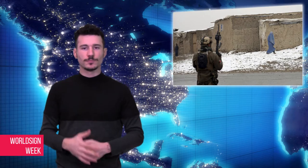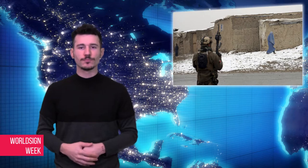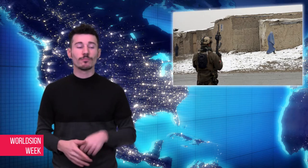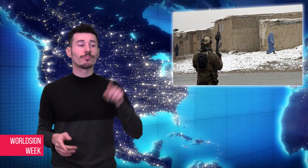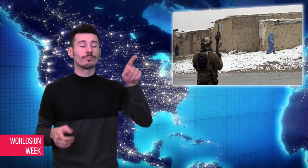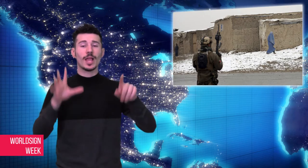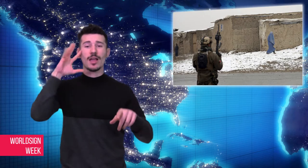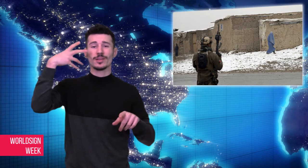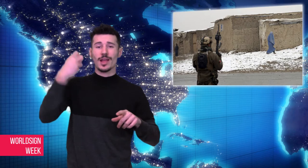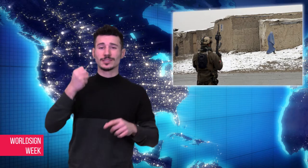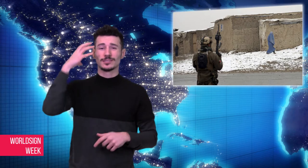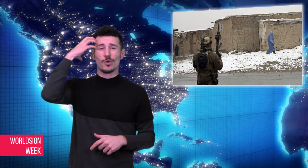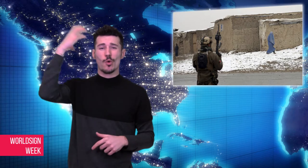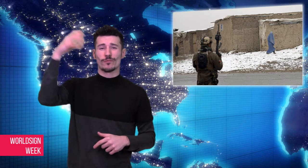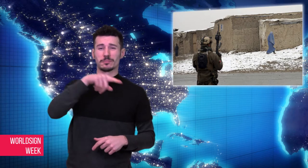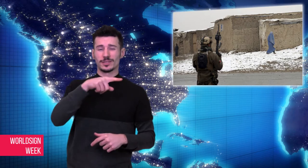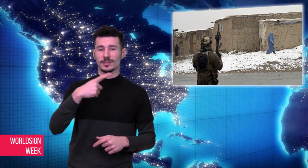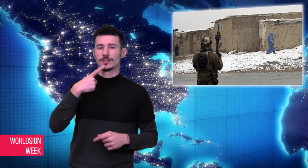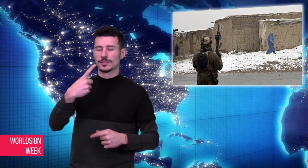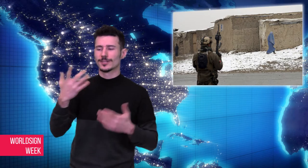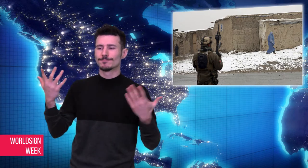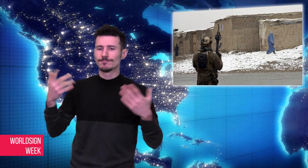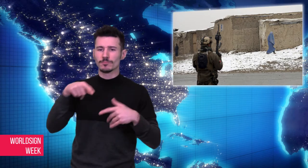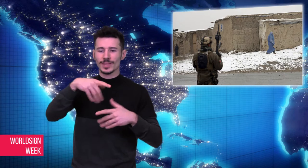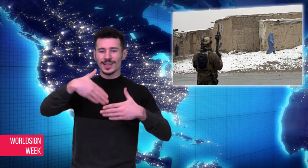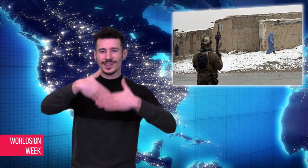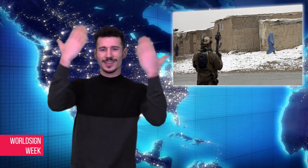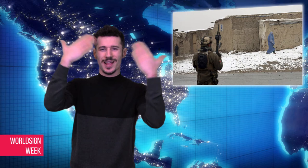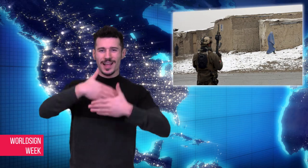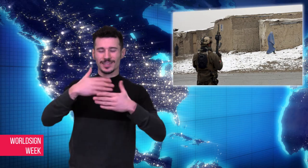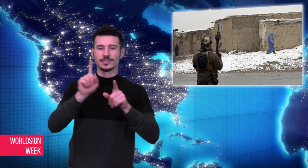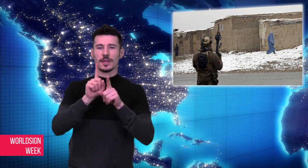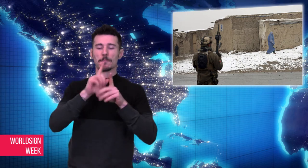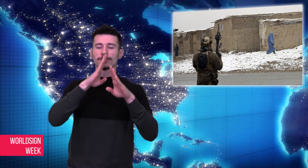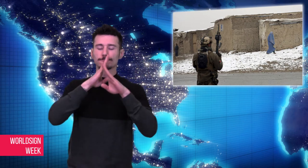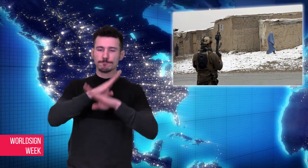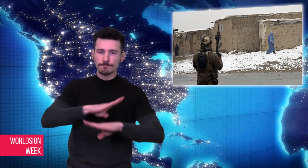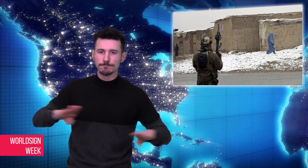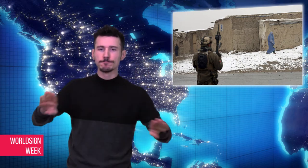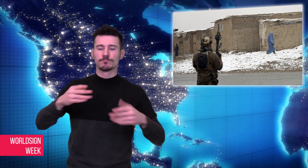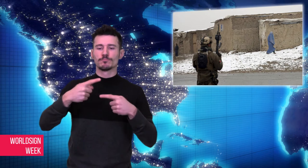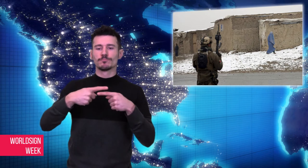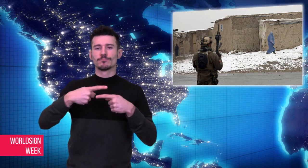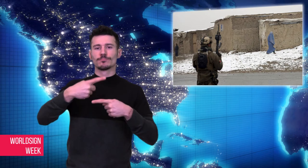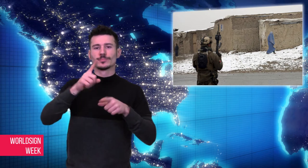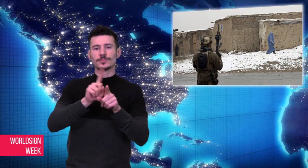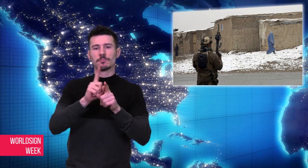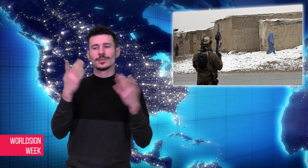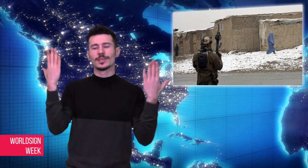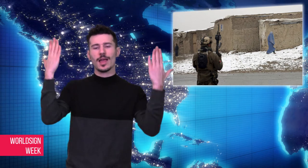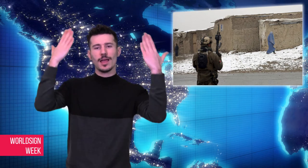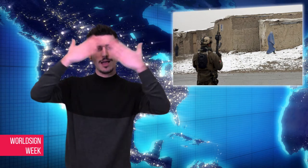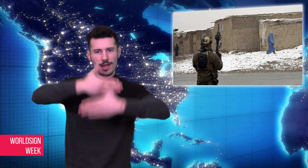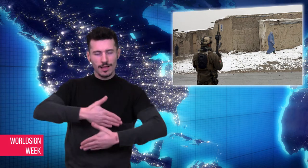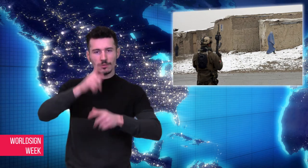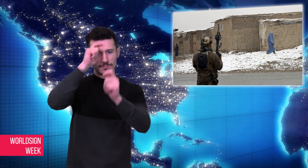Afghanistan government declared